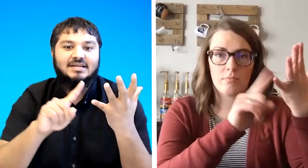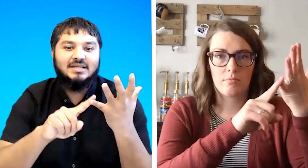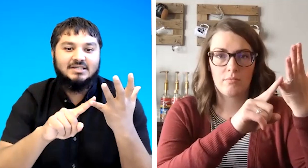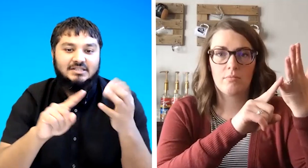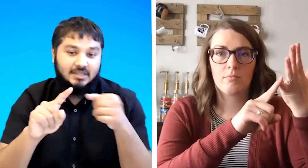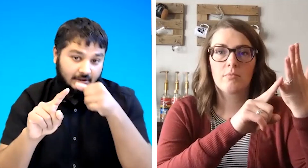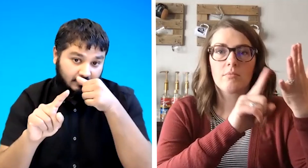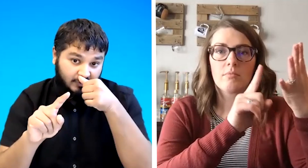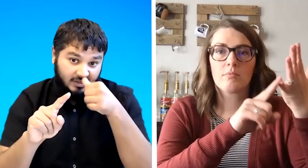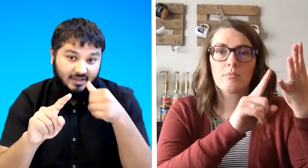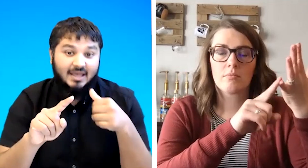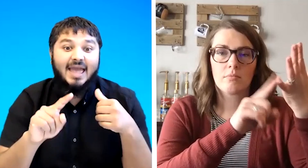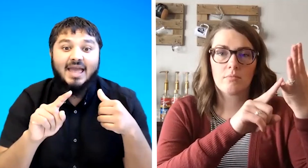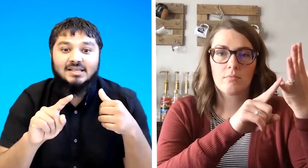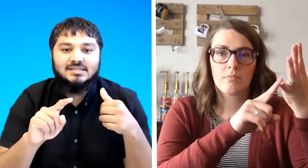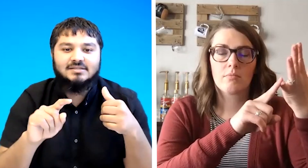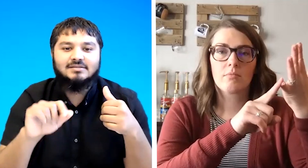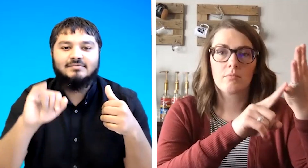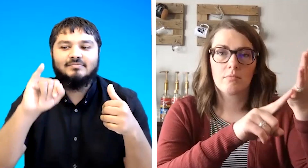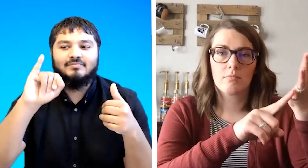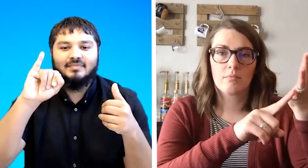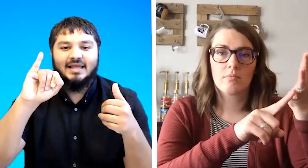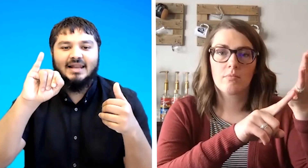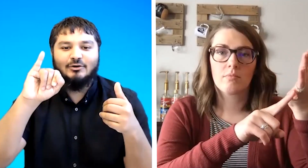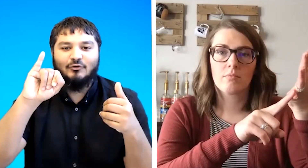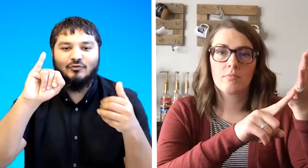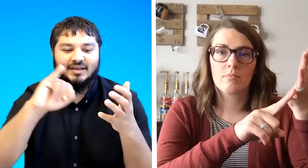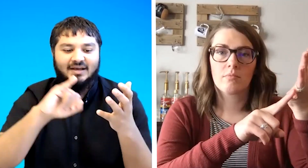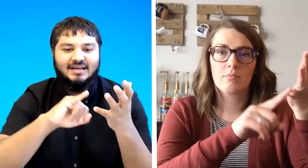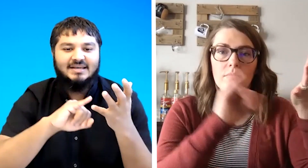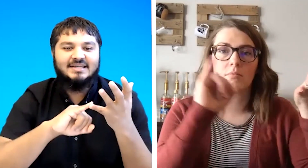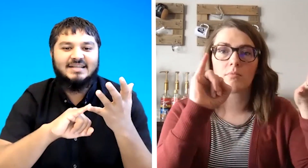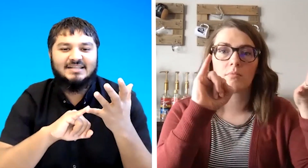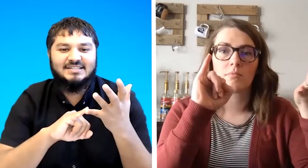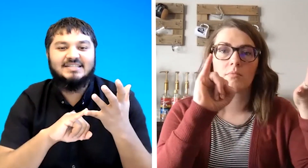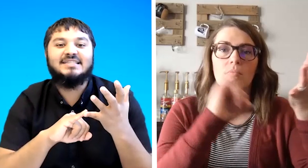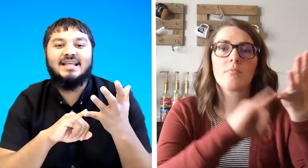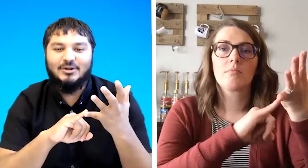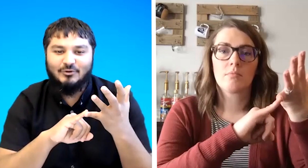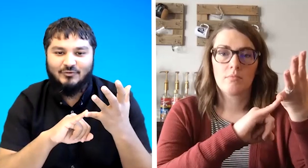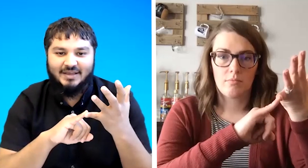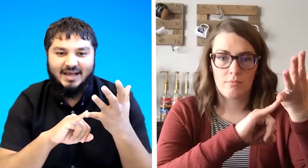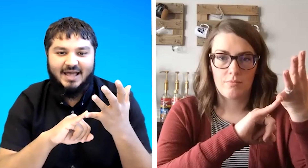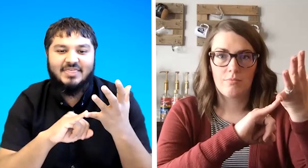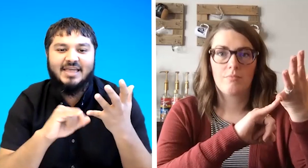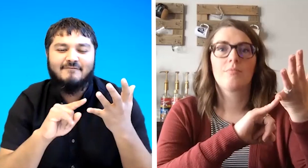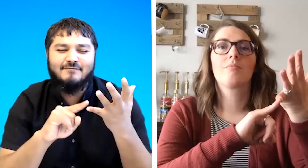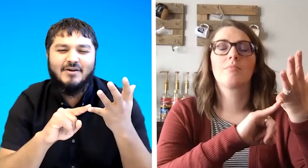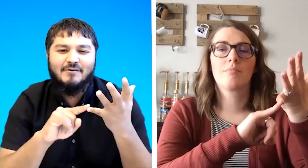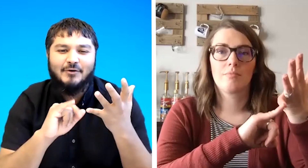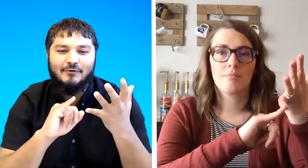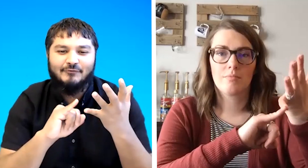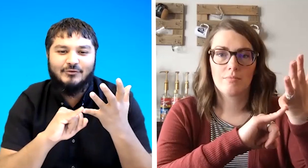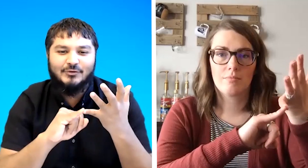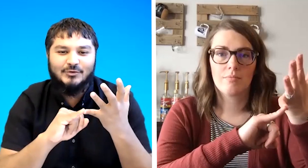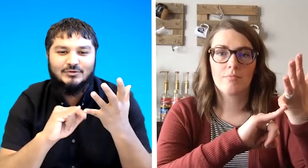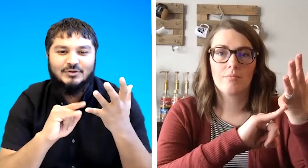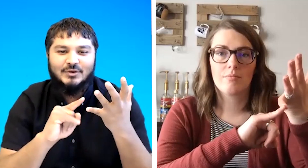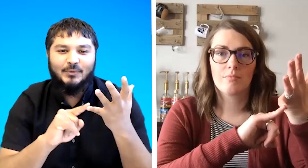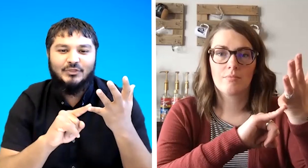touches the little finger s little finger touching the little finger and they get very confused with